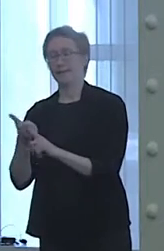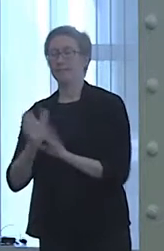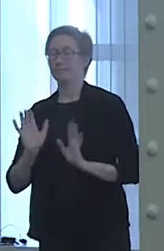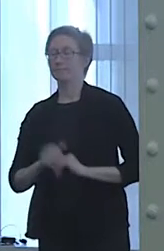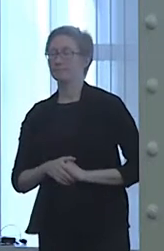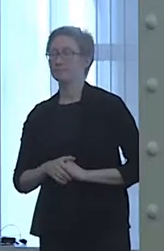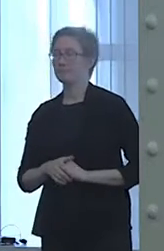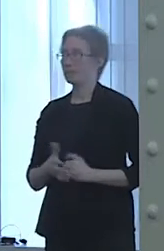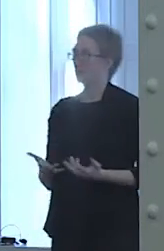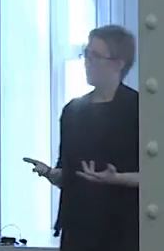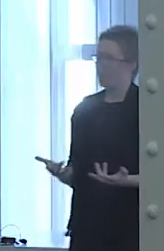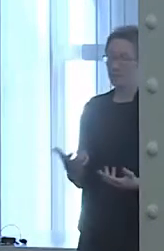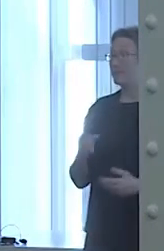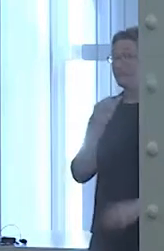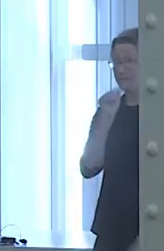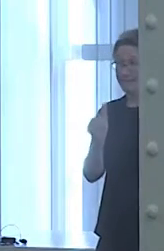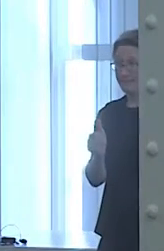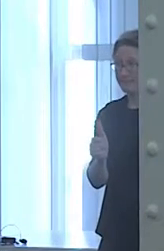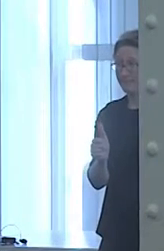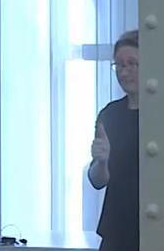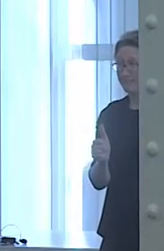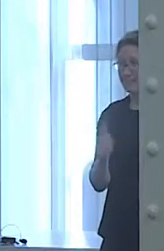Recently, I asked my mother why she